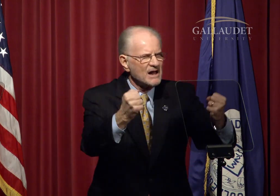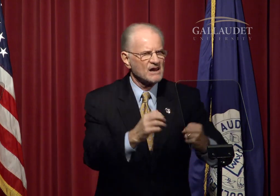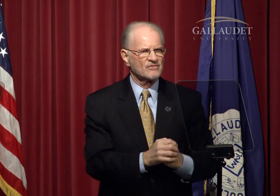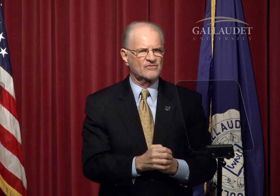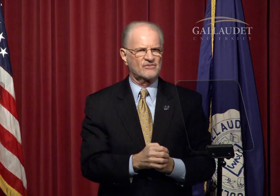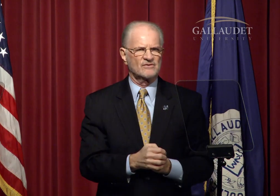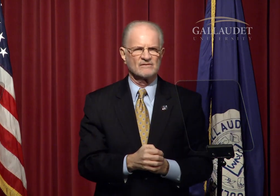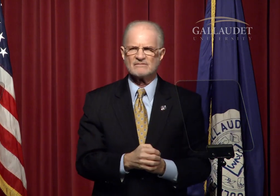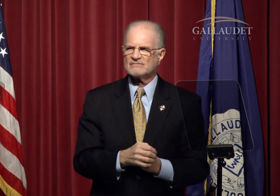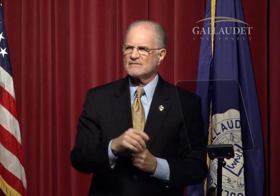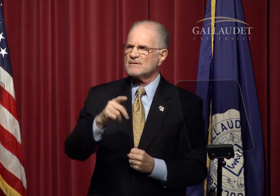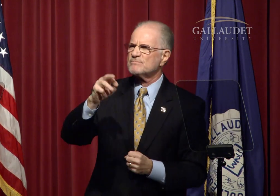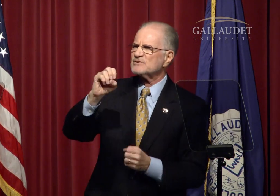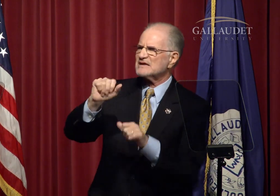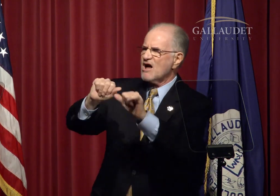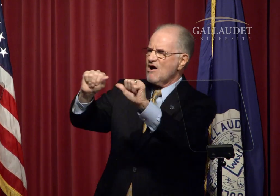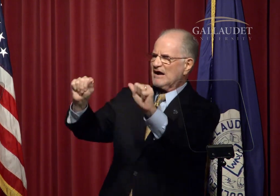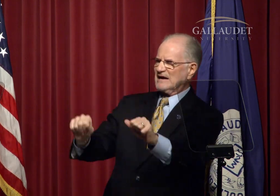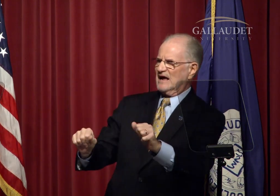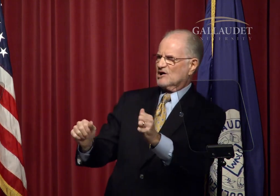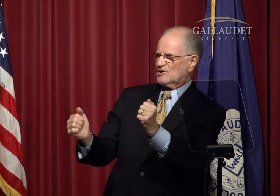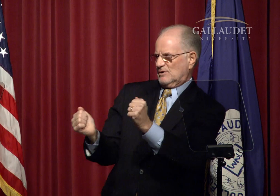Including: Public Health,